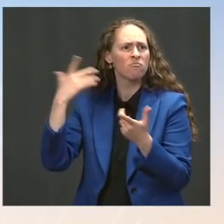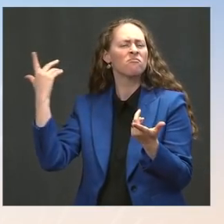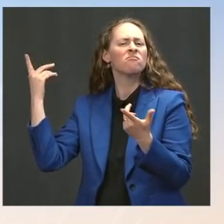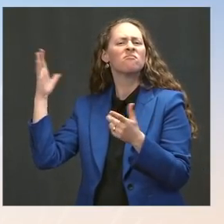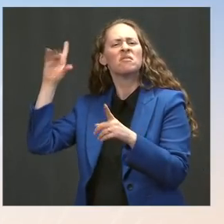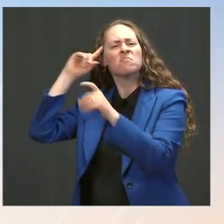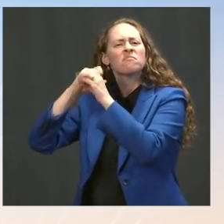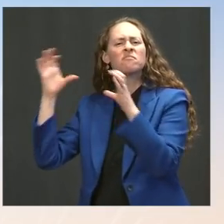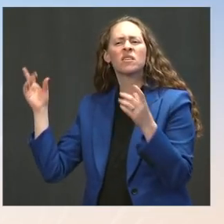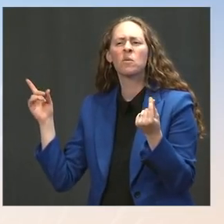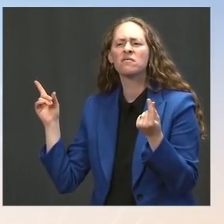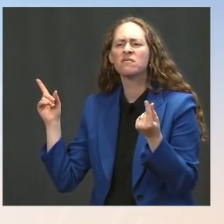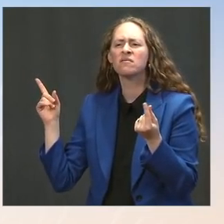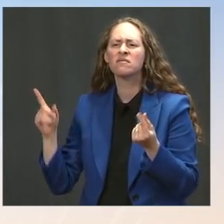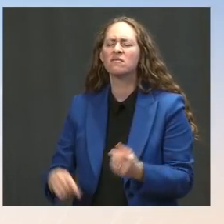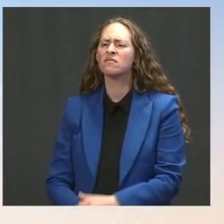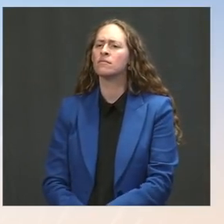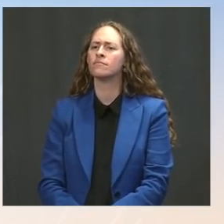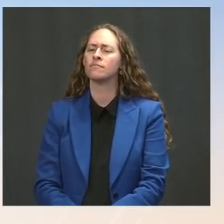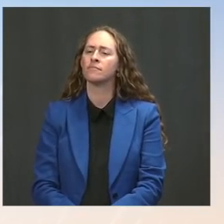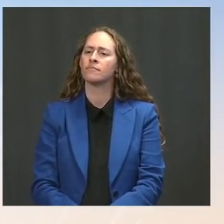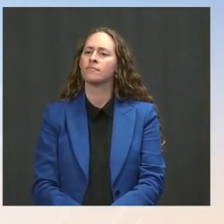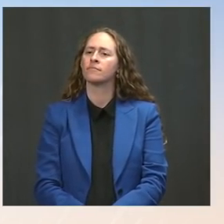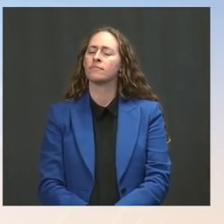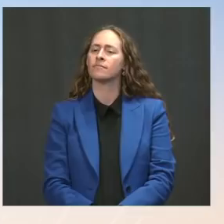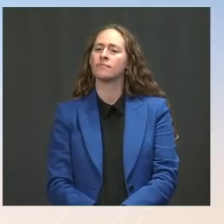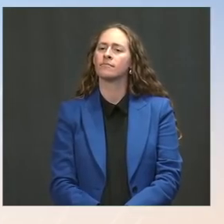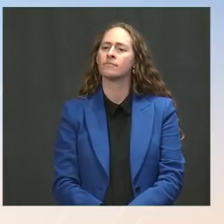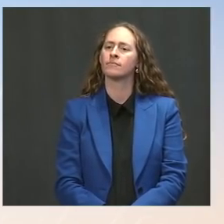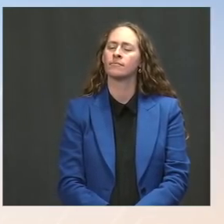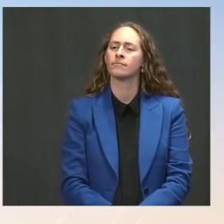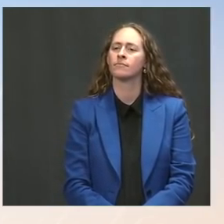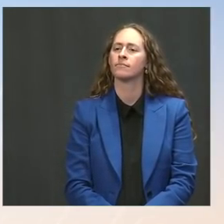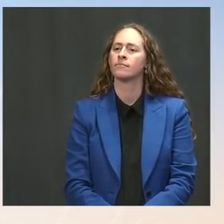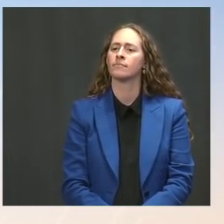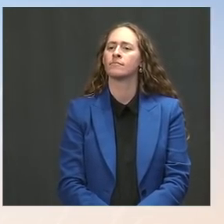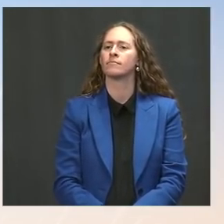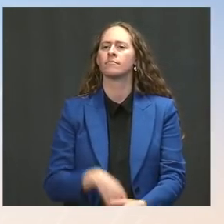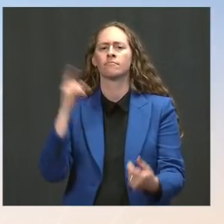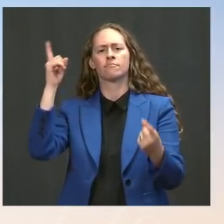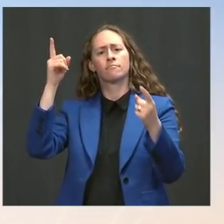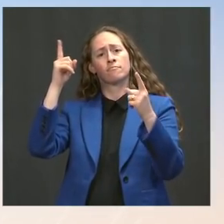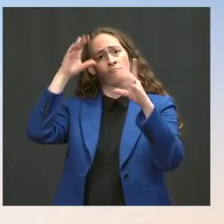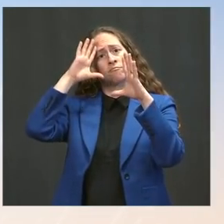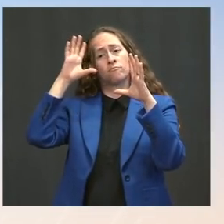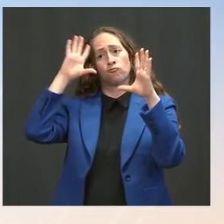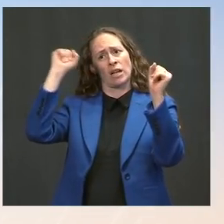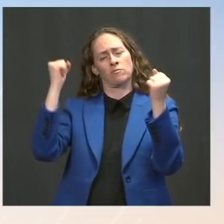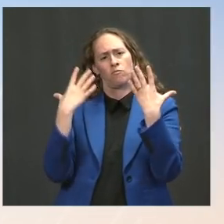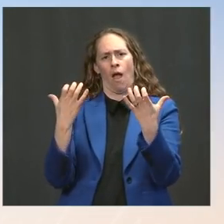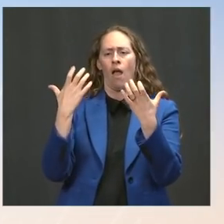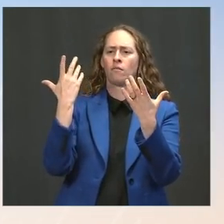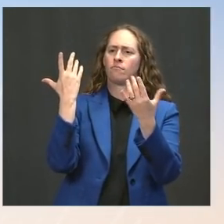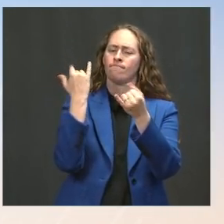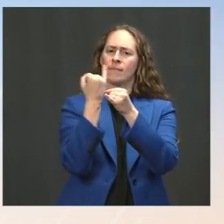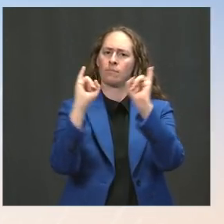the President has called for, as you know, a full and independent investigation to the events of January 6th. And he continues to support